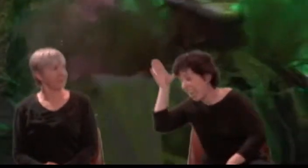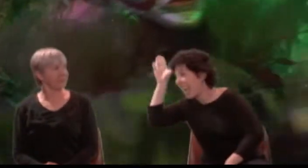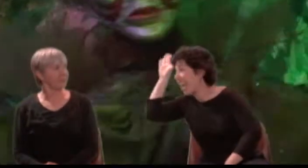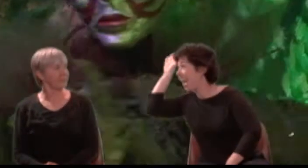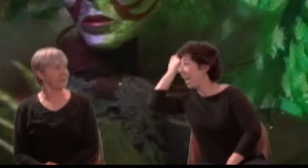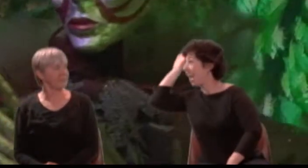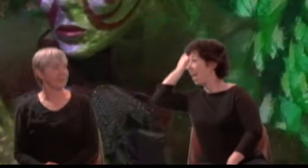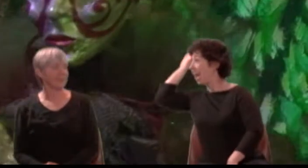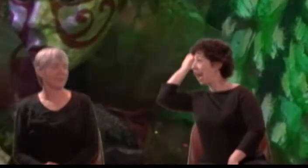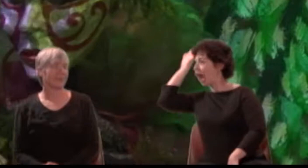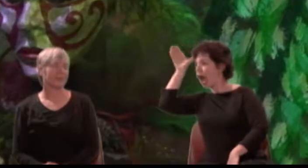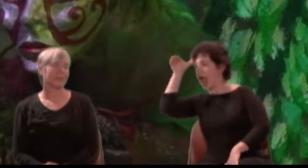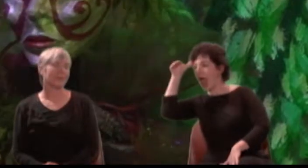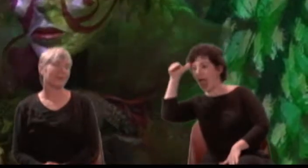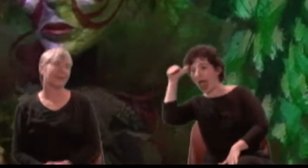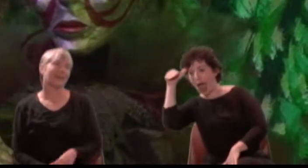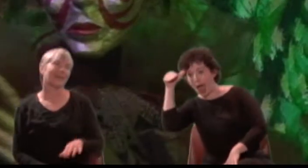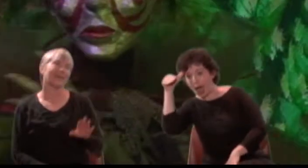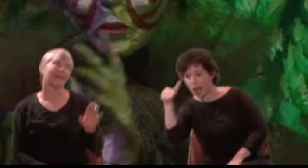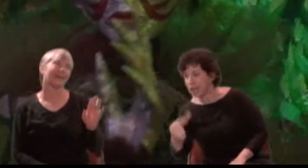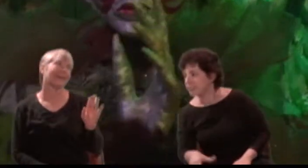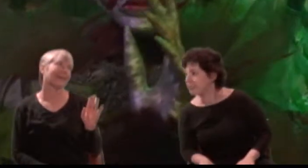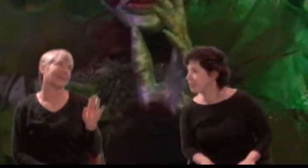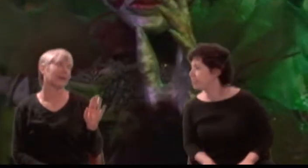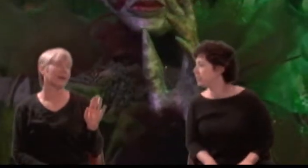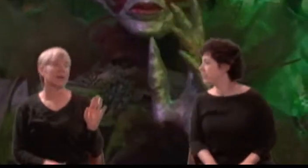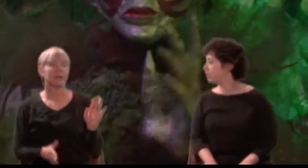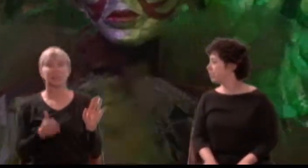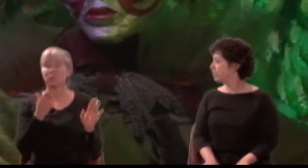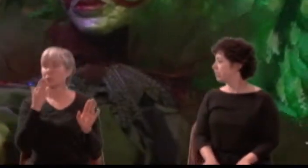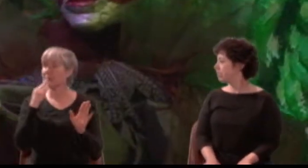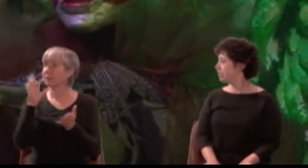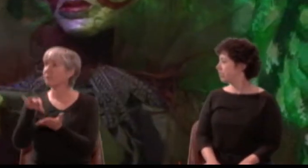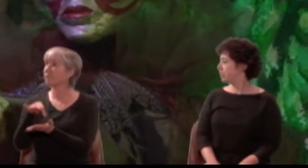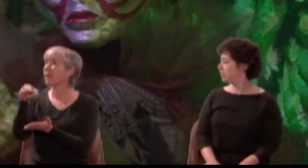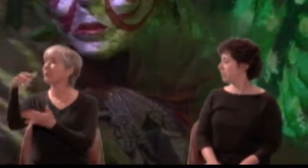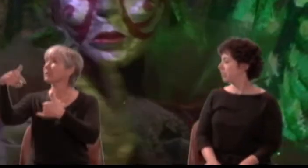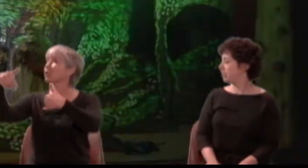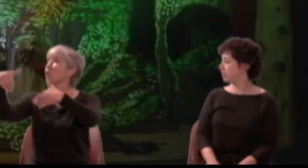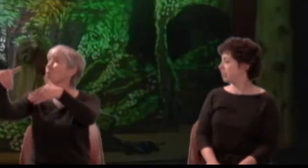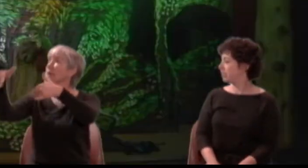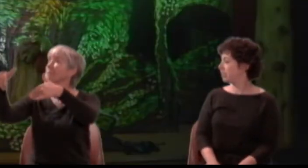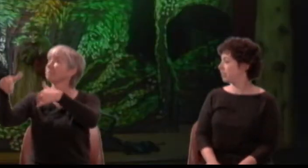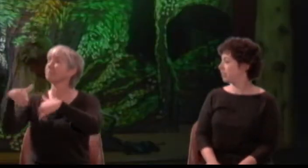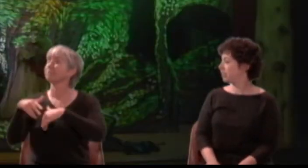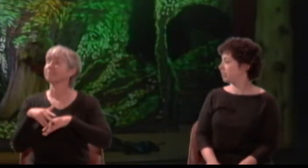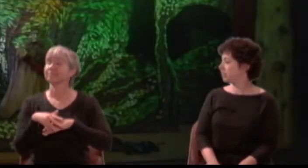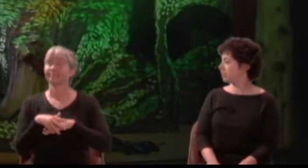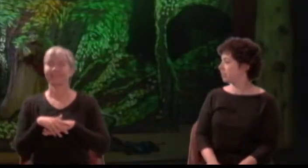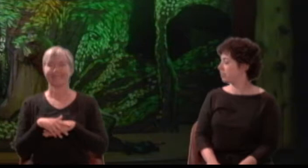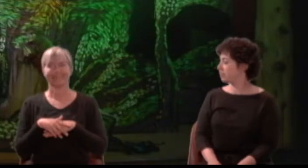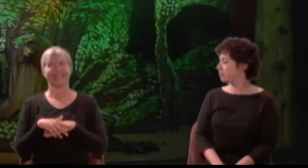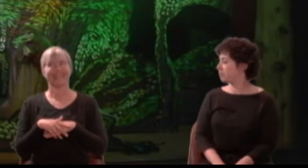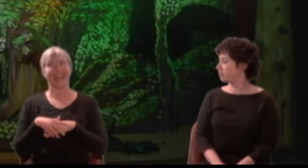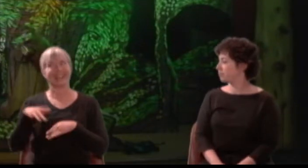Titania: Sleep thou. Fairies begone, and be always away.